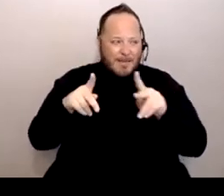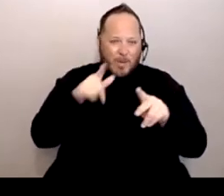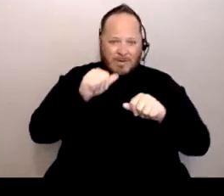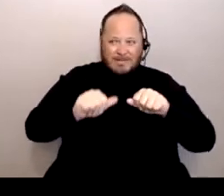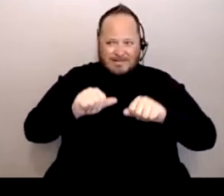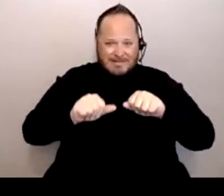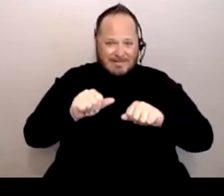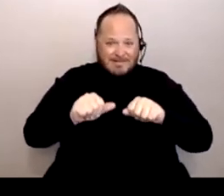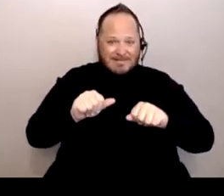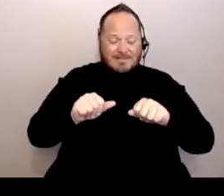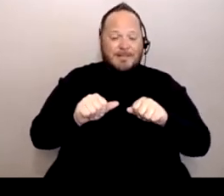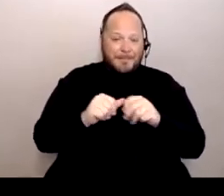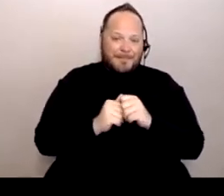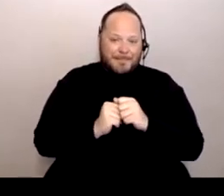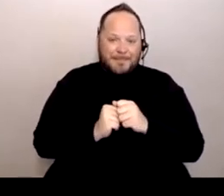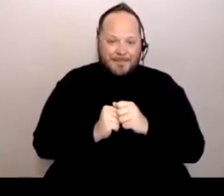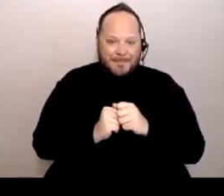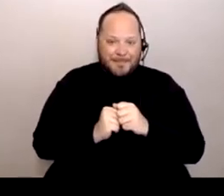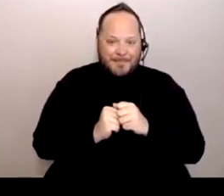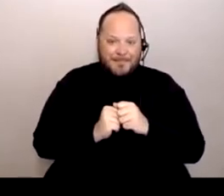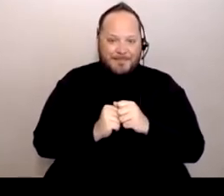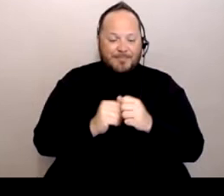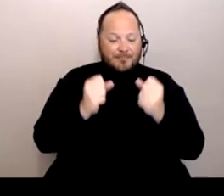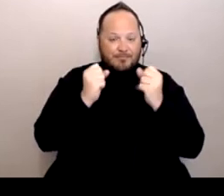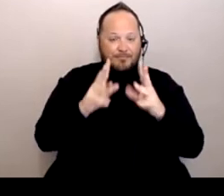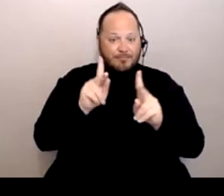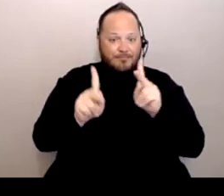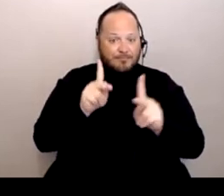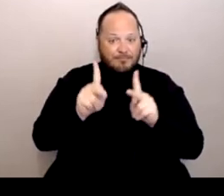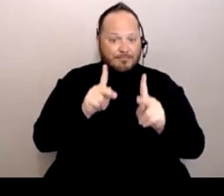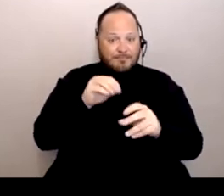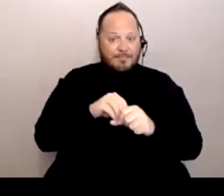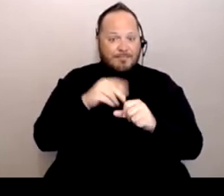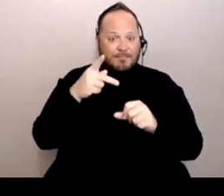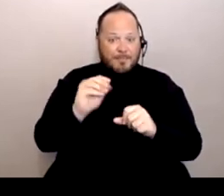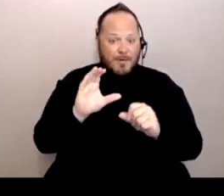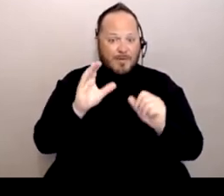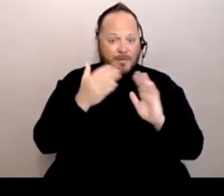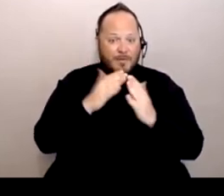A lot of the people in the community of people of color are essential workers.